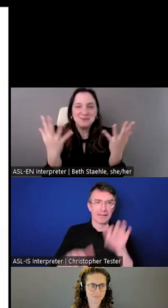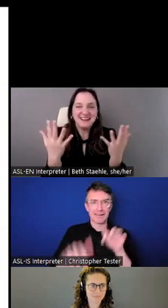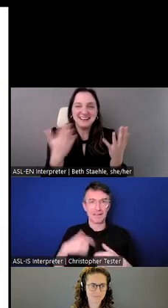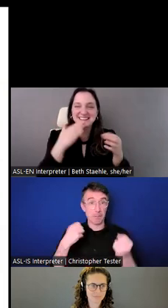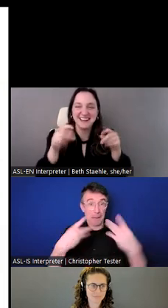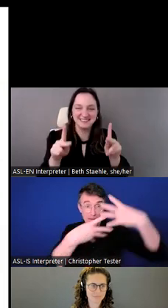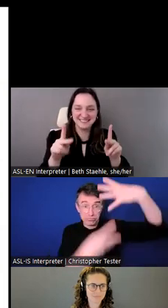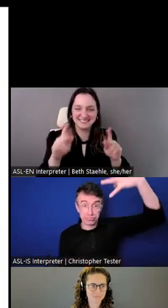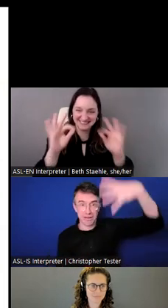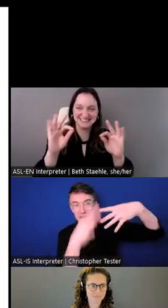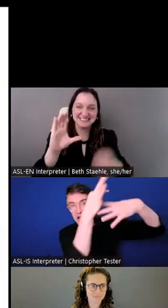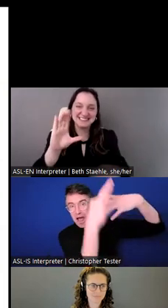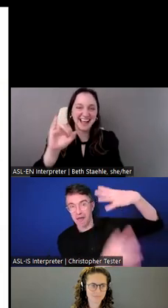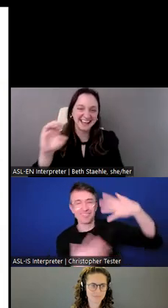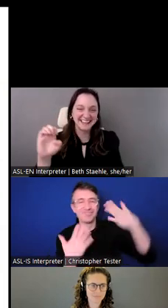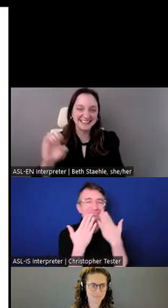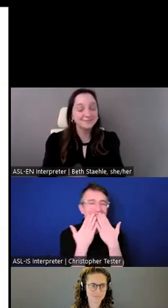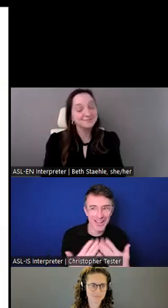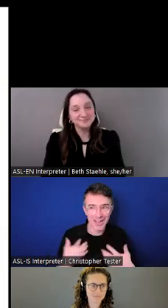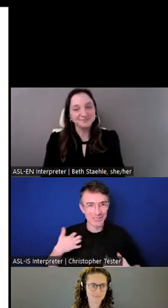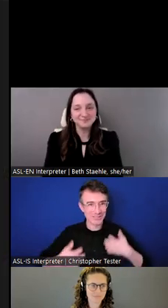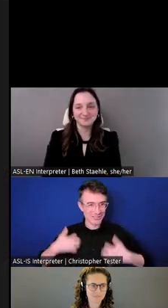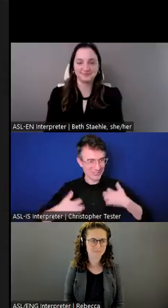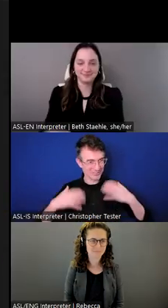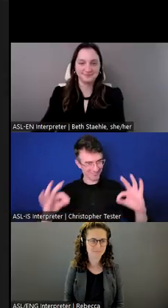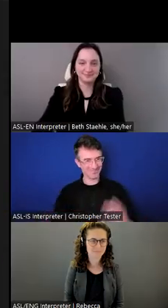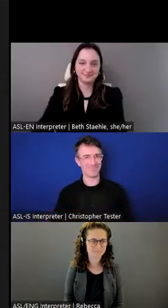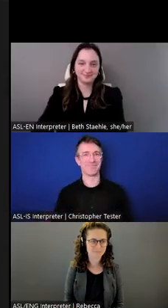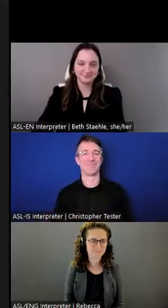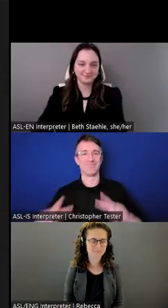Well, thank you so much.